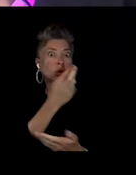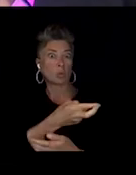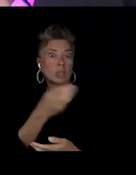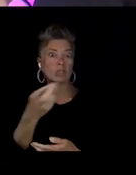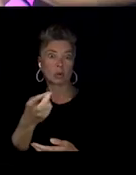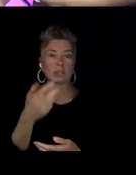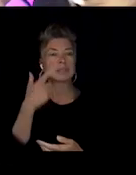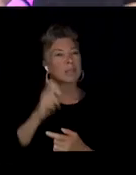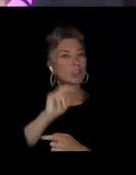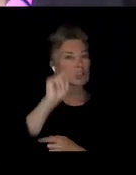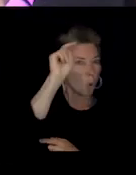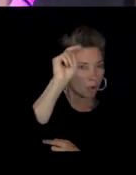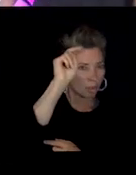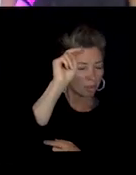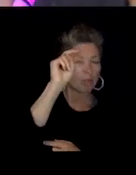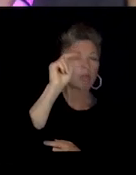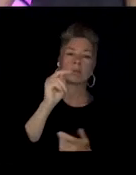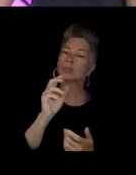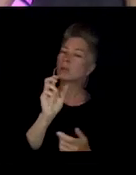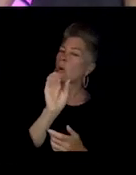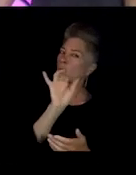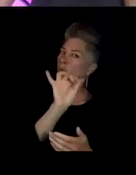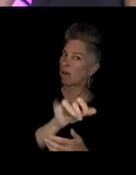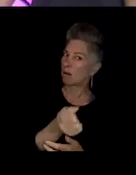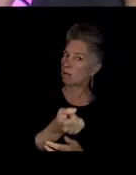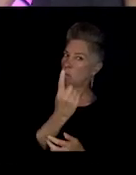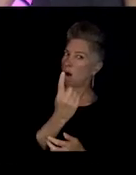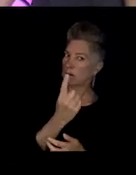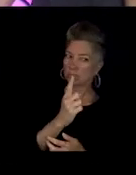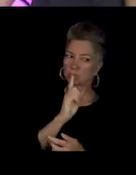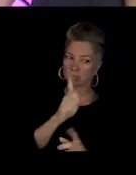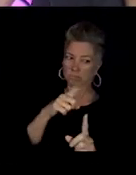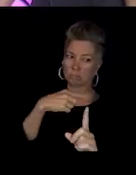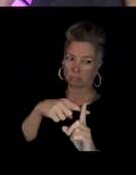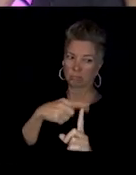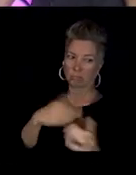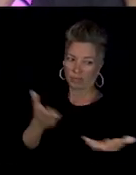So that's one of the biggest ones.